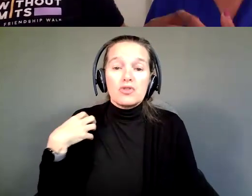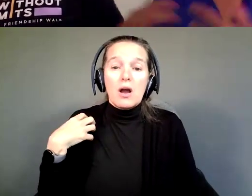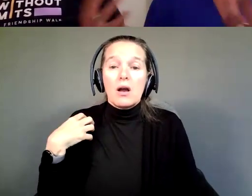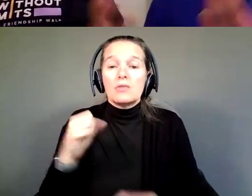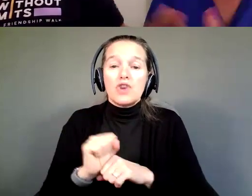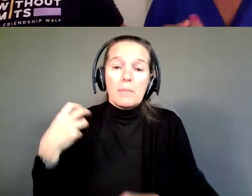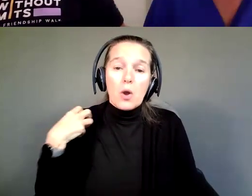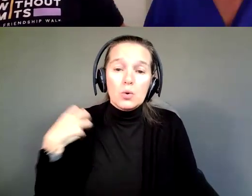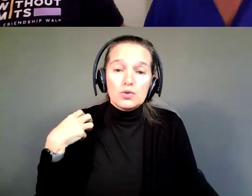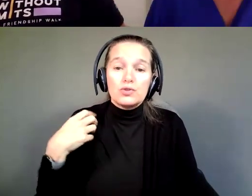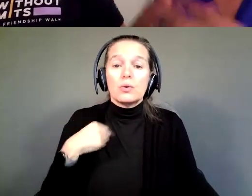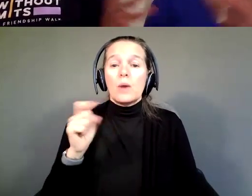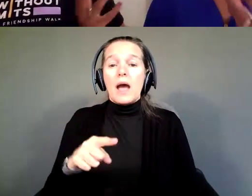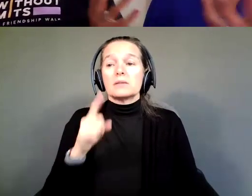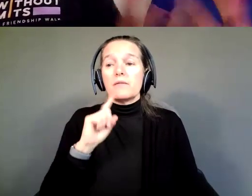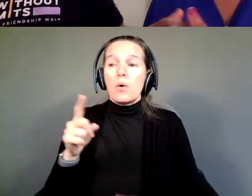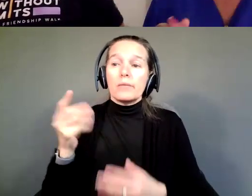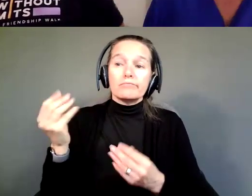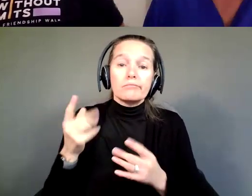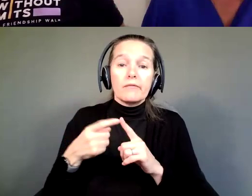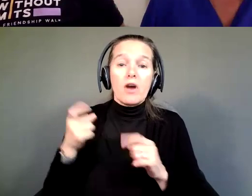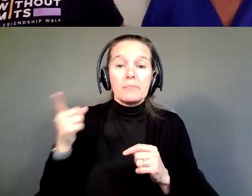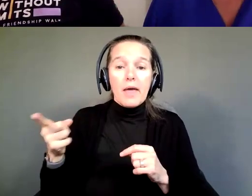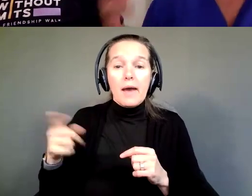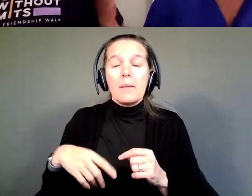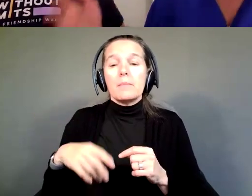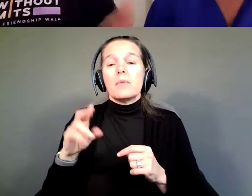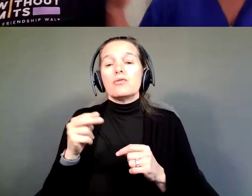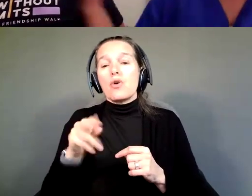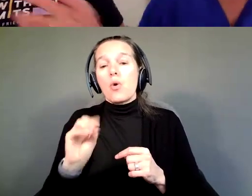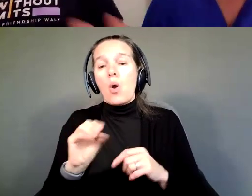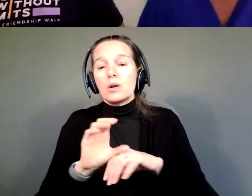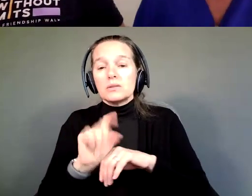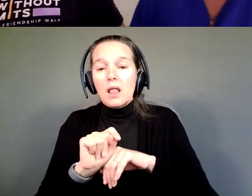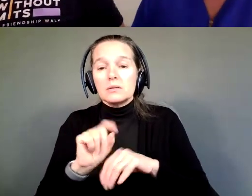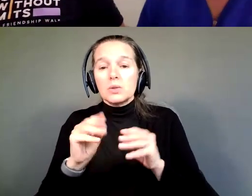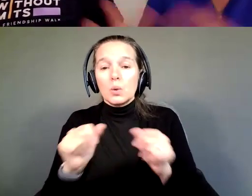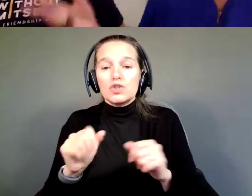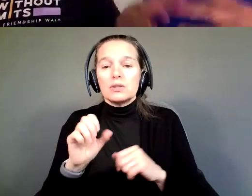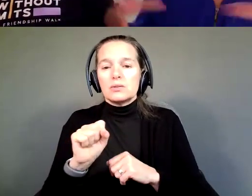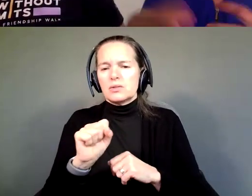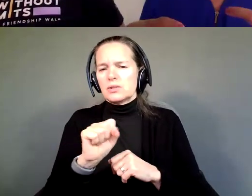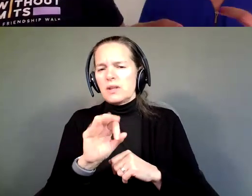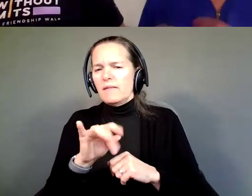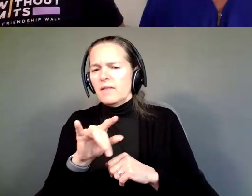We asked for input from them, from Nero Consultant Solutions, Sylvia Gill, all of the people I trusted.